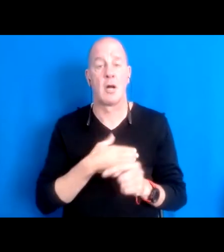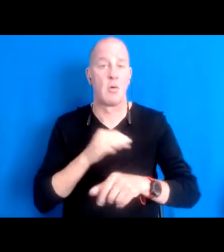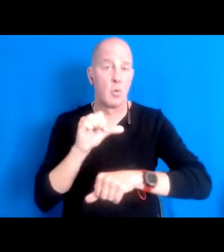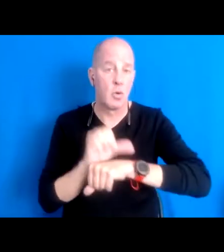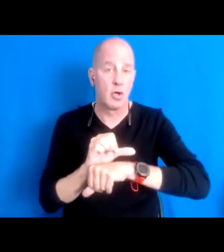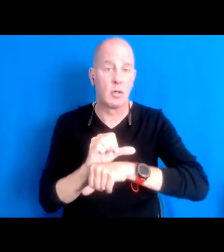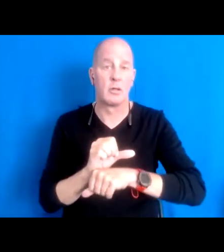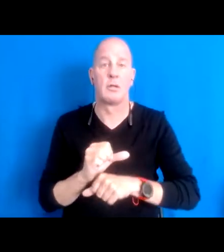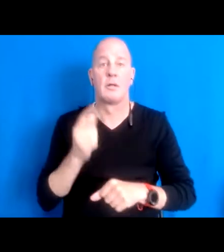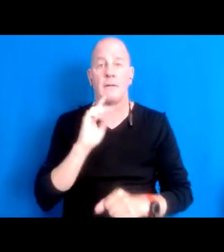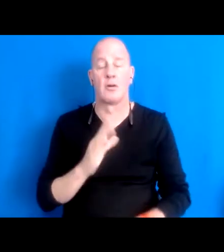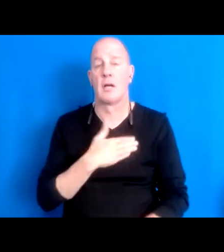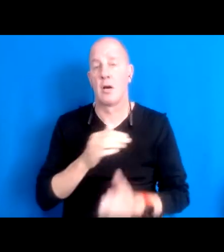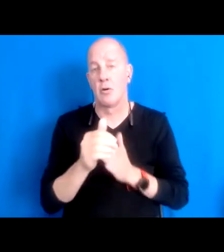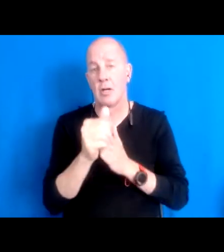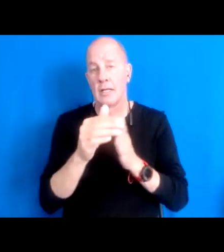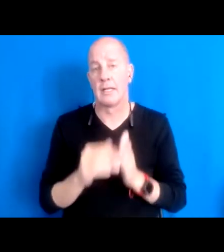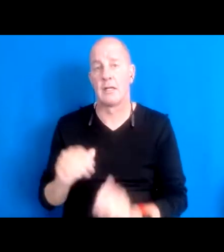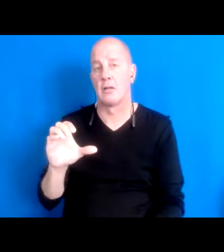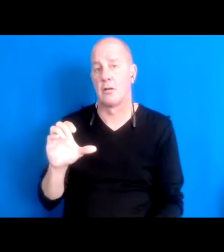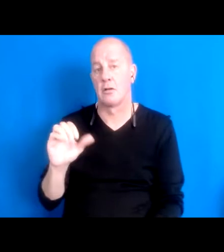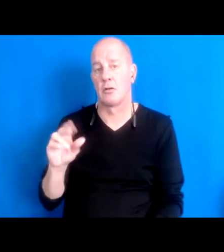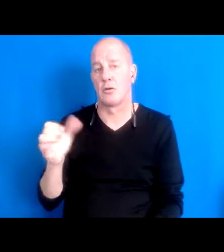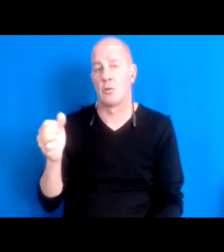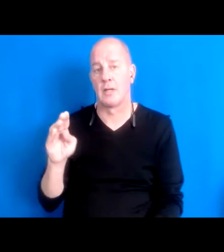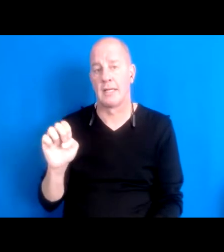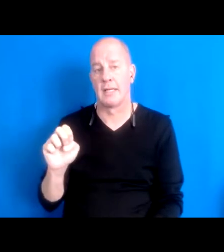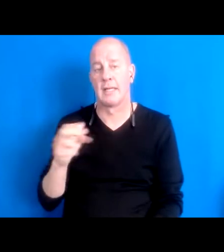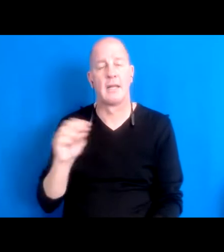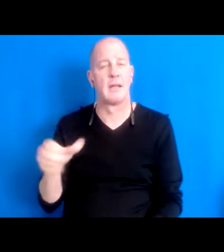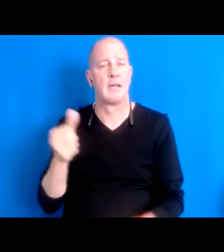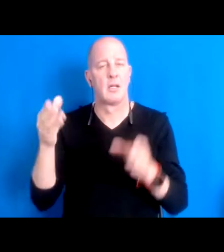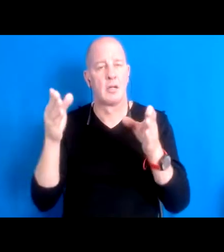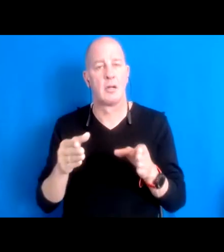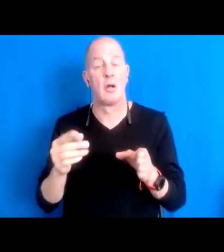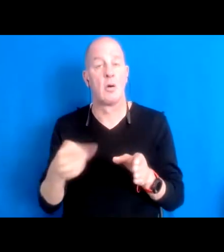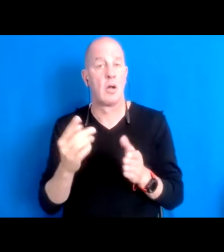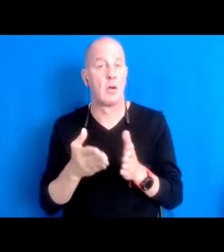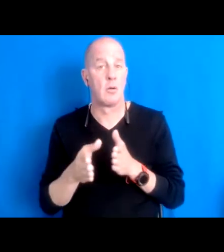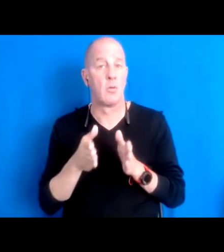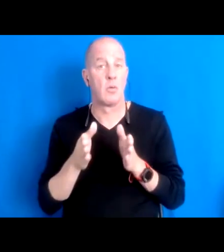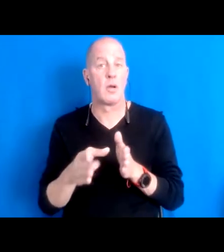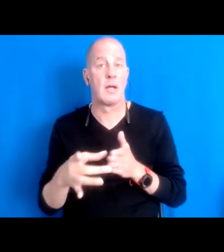of our leaders Kareena Goulding Janala rose. And one of the ways that I'm going to do that is just to share my story of how I came into